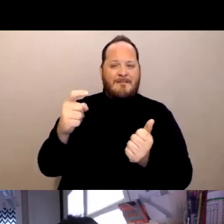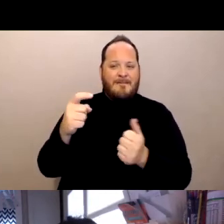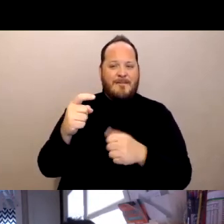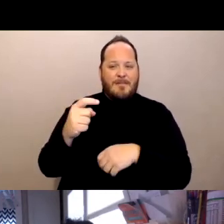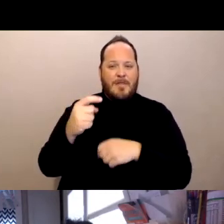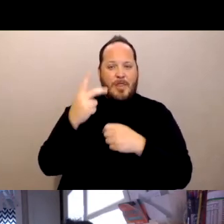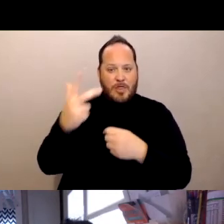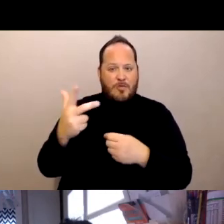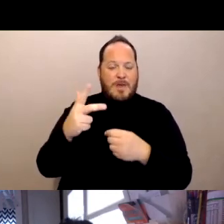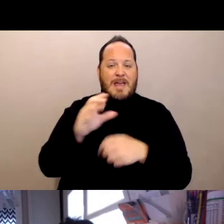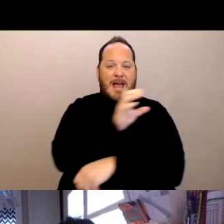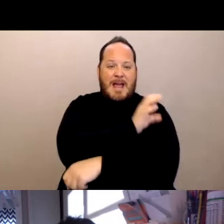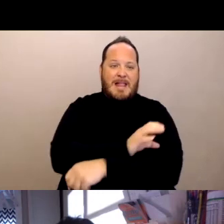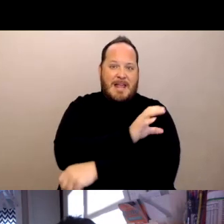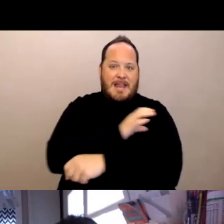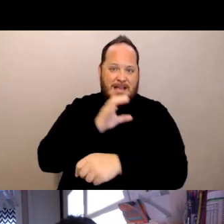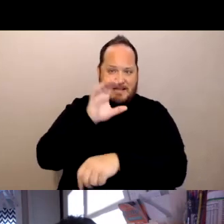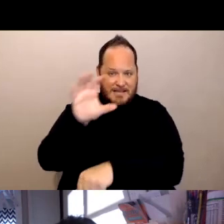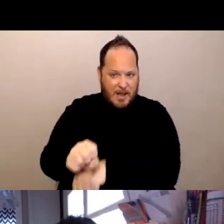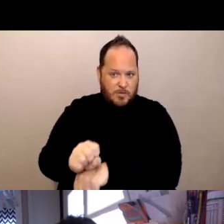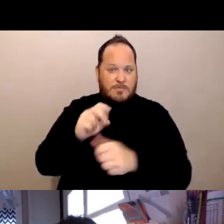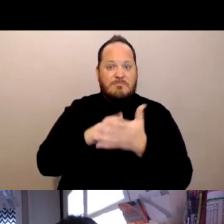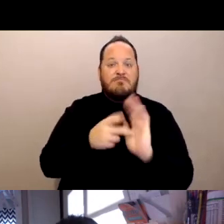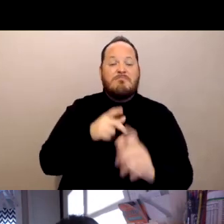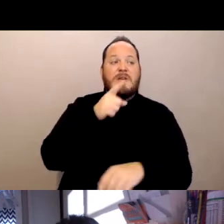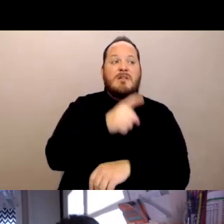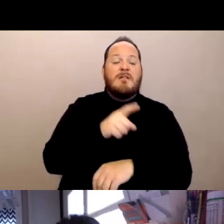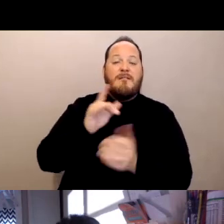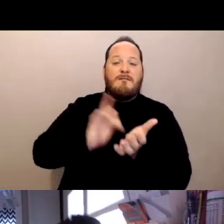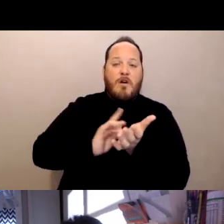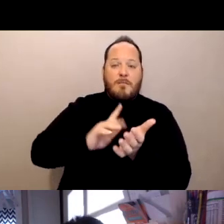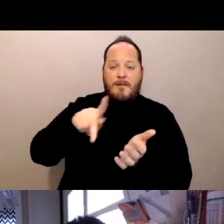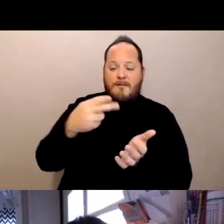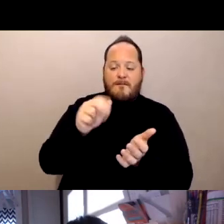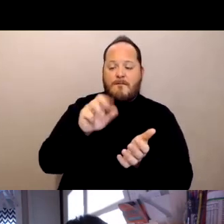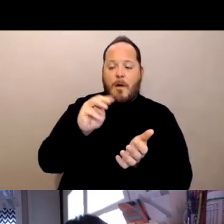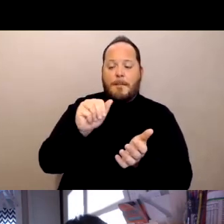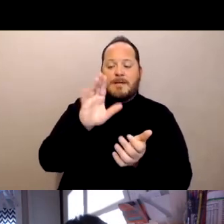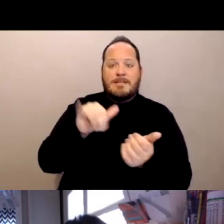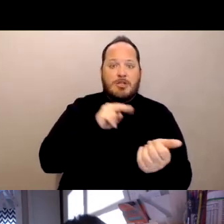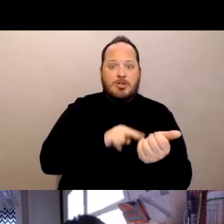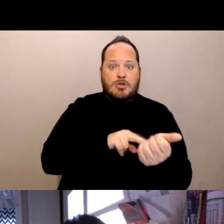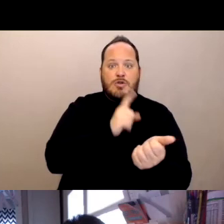the pharmacy nurses would bring vaccine into the nursing home and inoculate all the residents